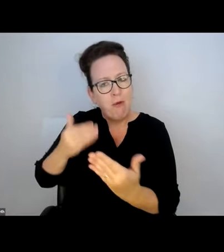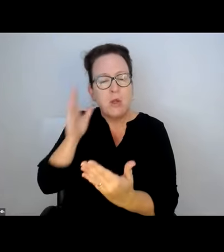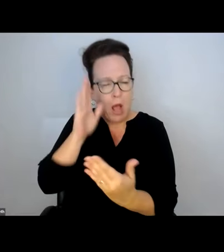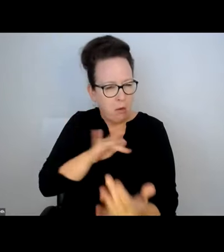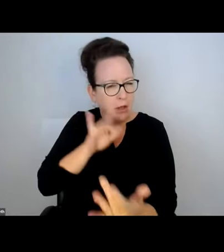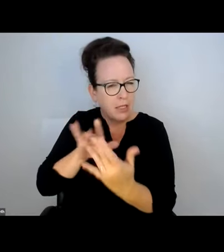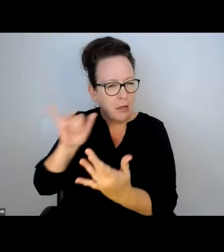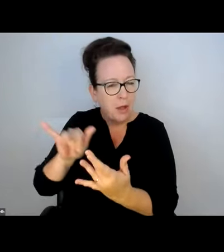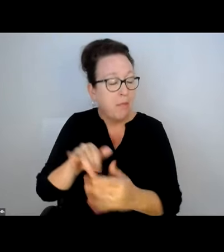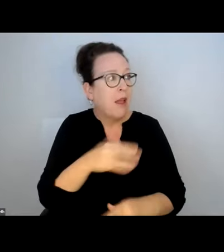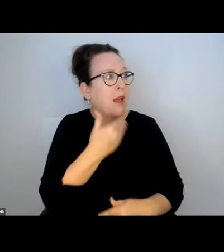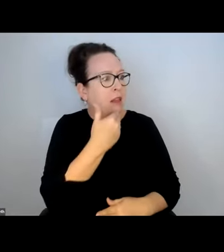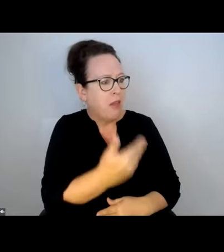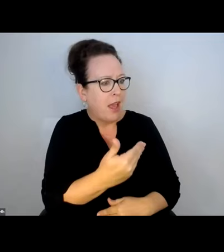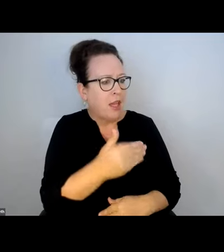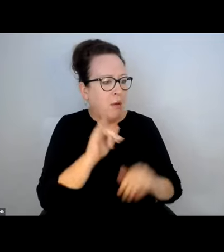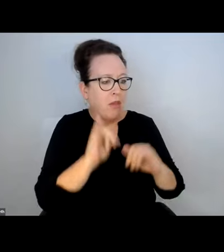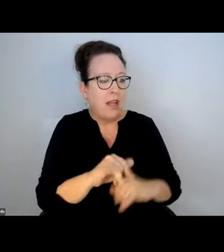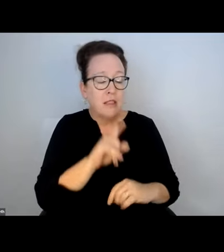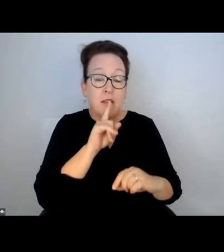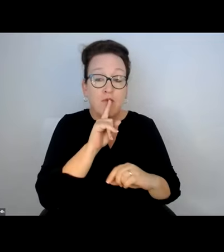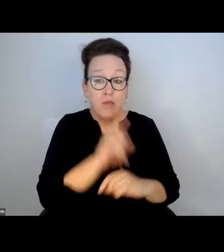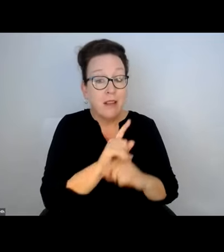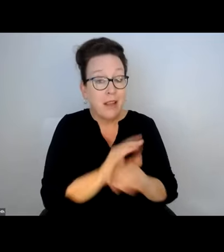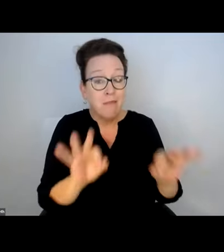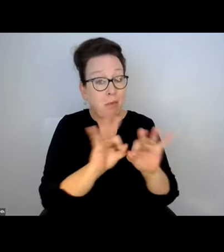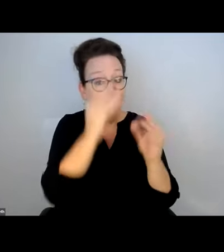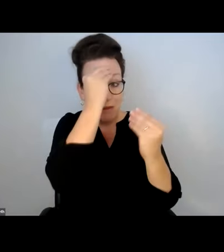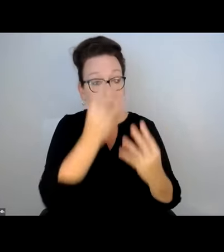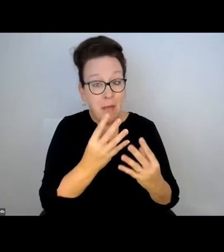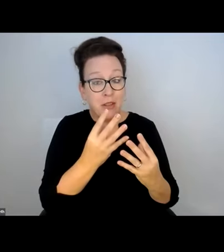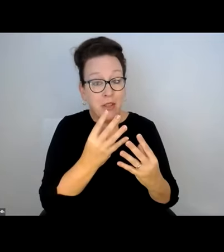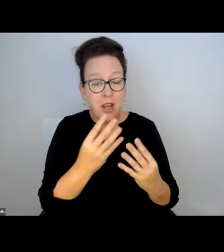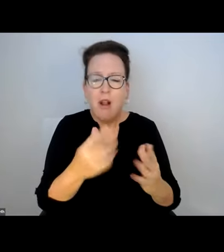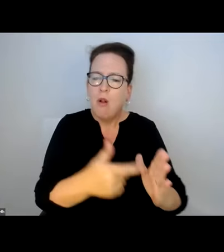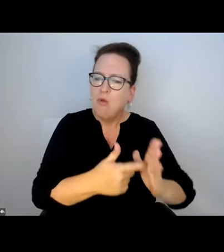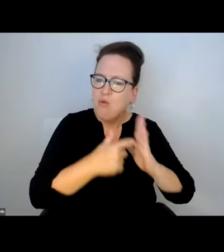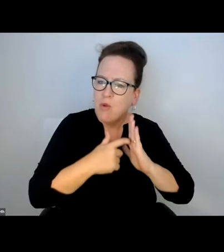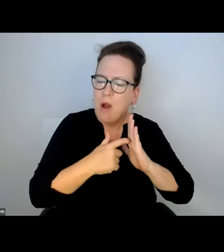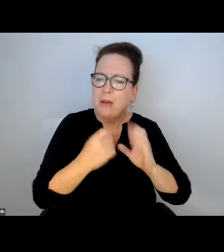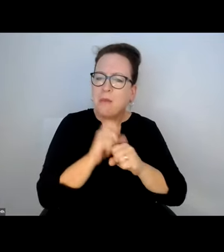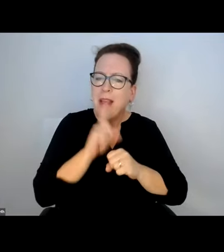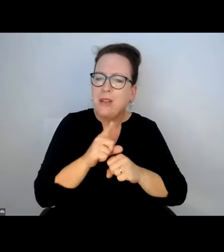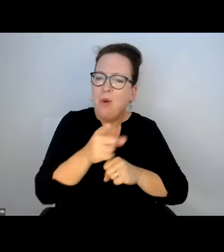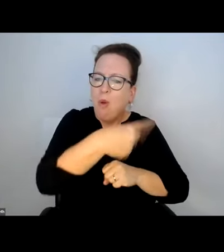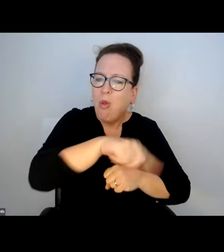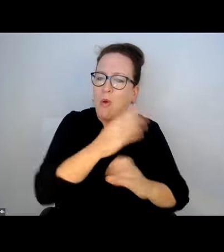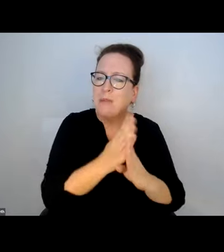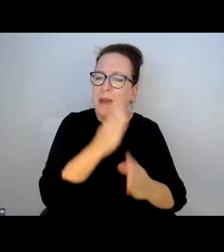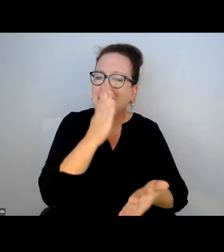PROPERTIES. I'LL GET IN TOUCH WITH THEM. THAT'S A REV LATORY PIECE OF INFORMATION.